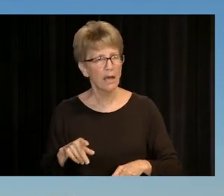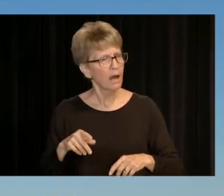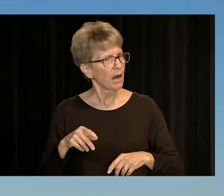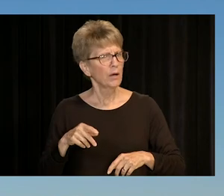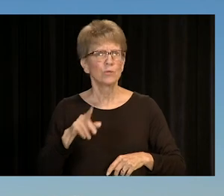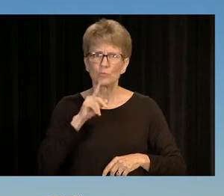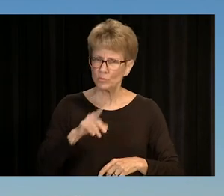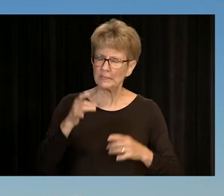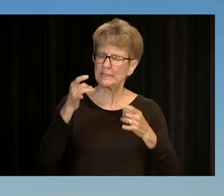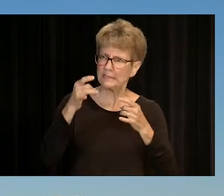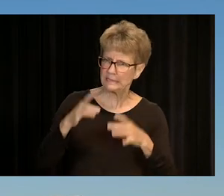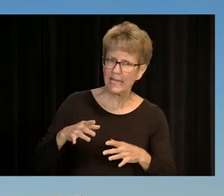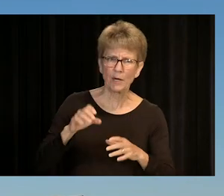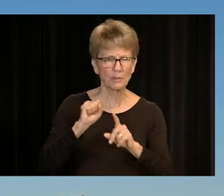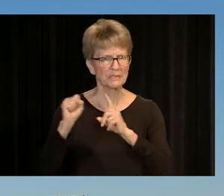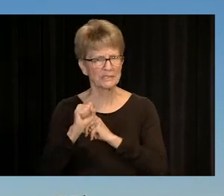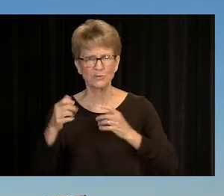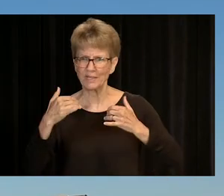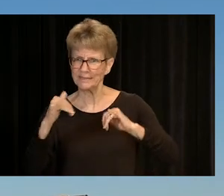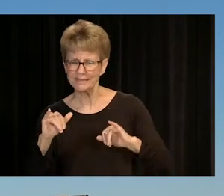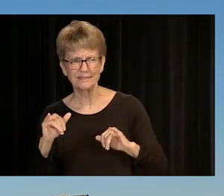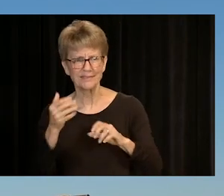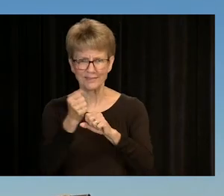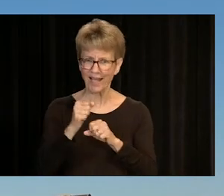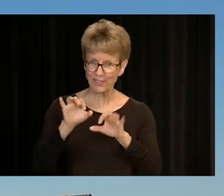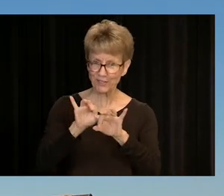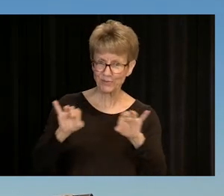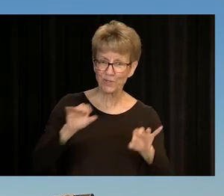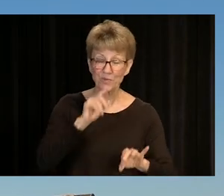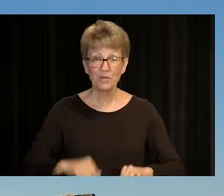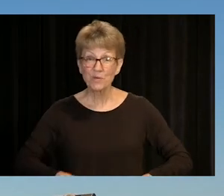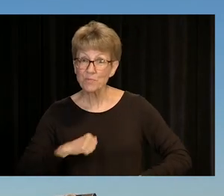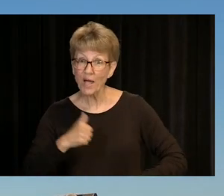SO YOU SHOULD BE VERY PROUD OF YOURSELVES. I WISH WE COULD CELEBRATE TOGETHER.